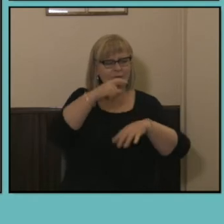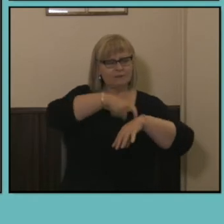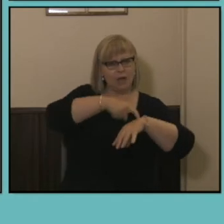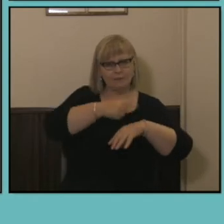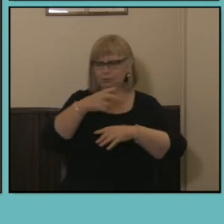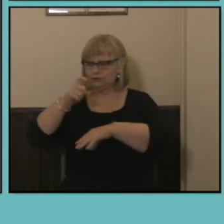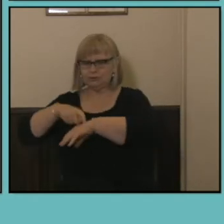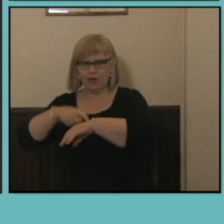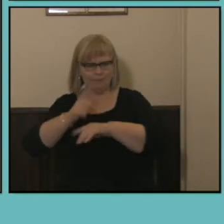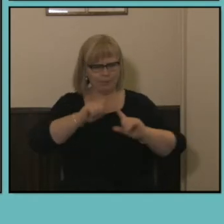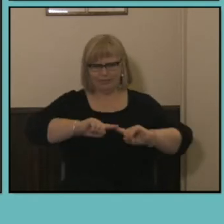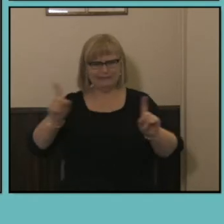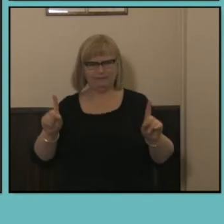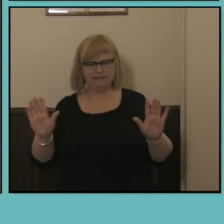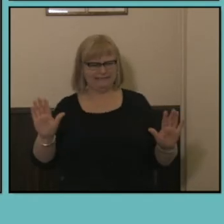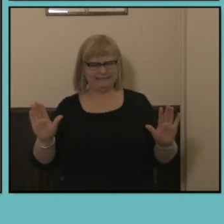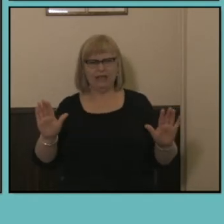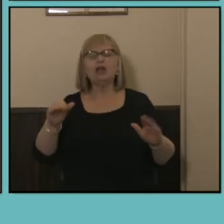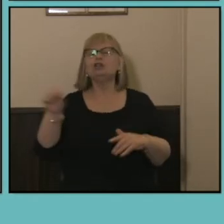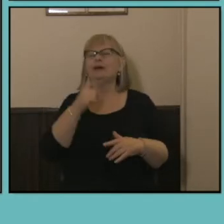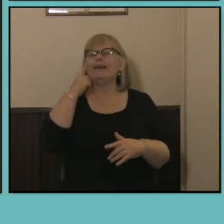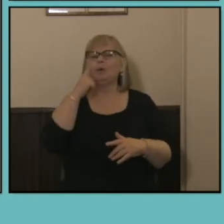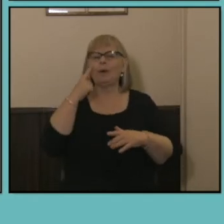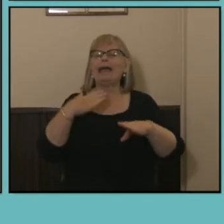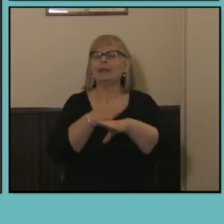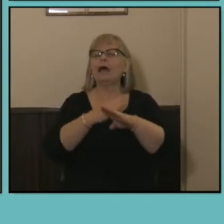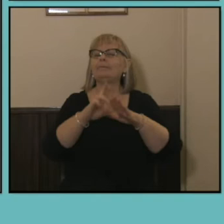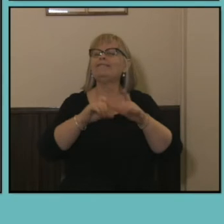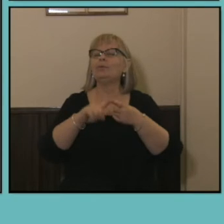so you really should go to the Labor Force Survey for that. For example, there